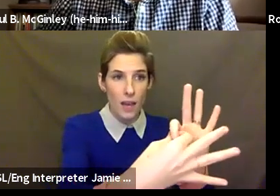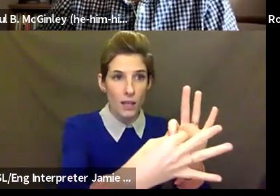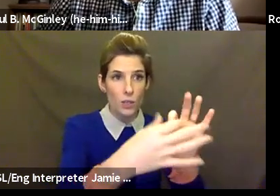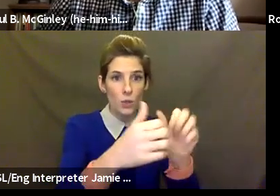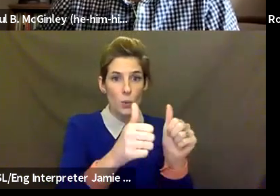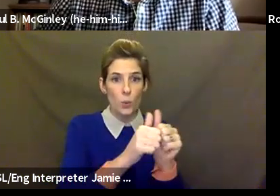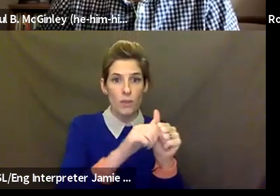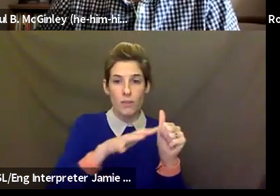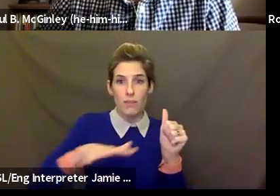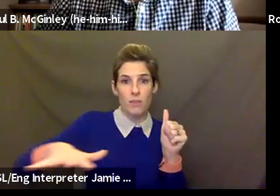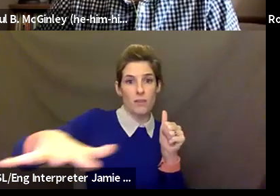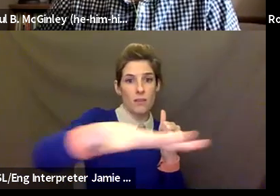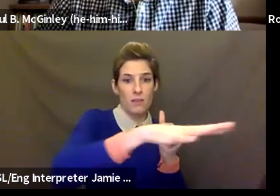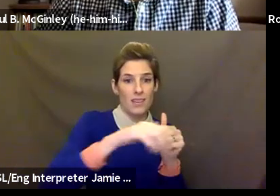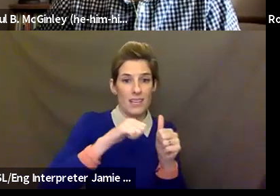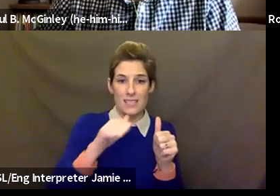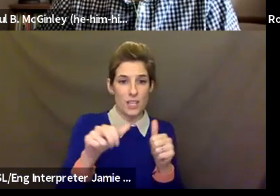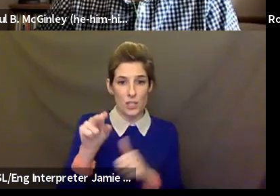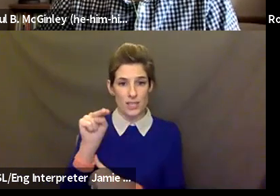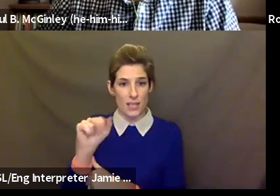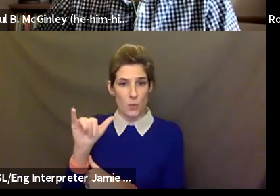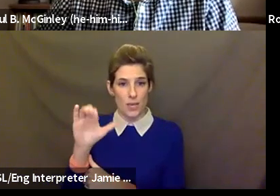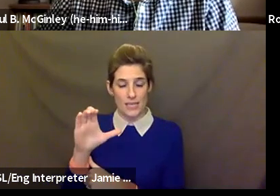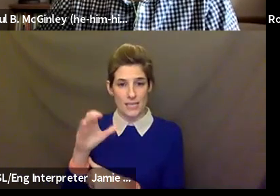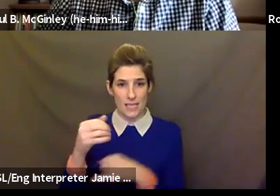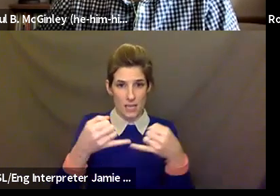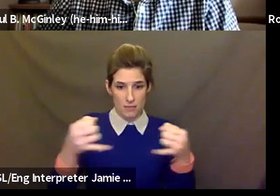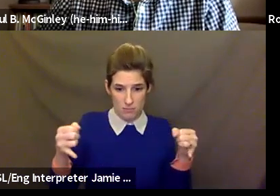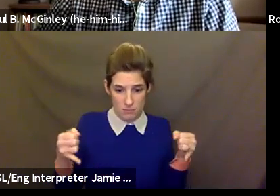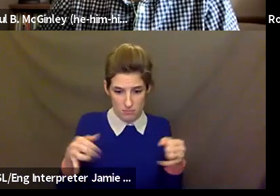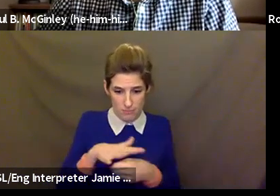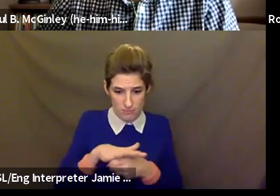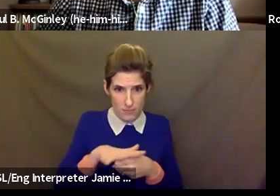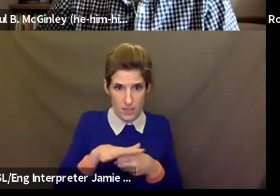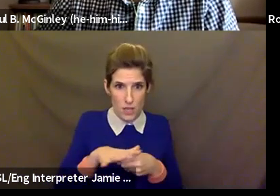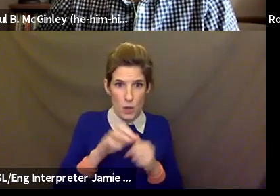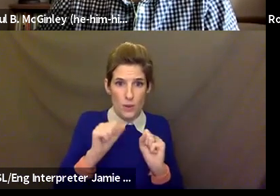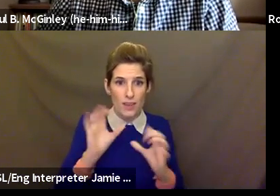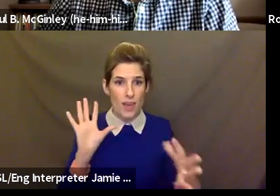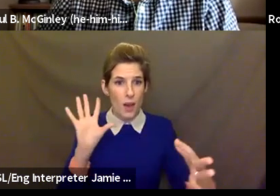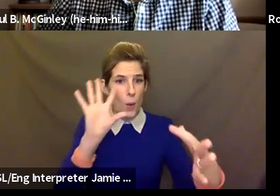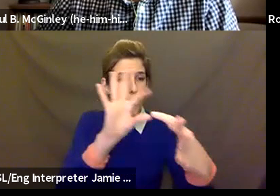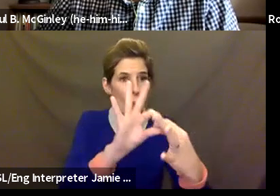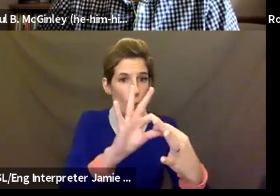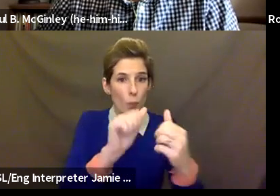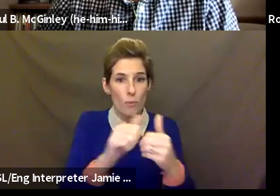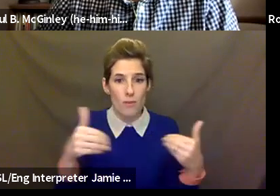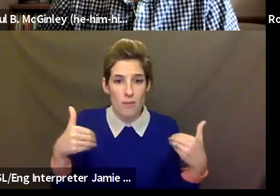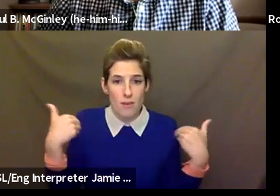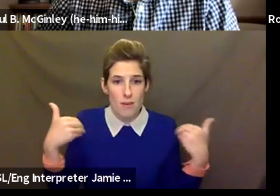and neighborhood borders, you know, self imposed borders. We've been able to connect with young people from all around the